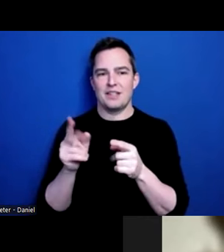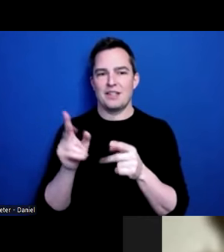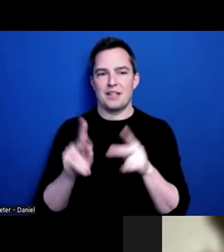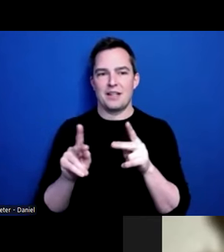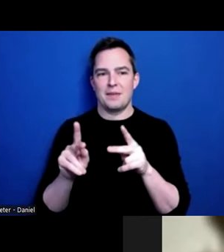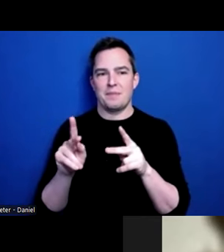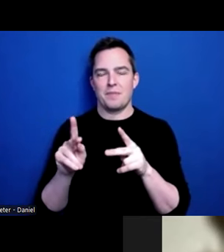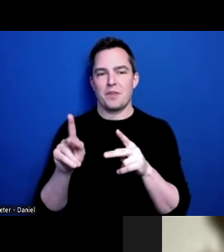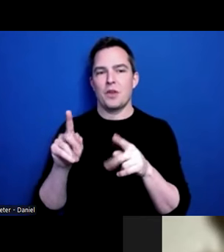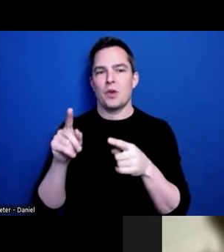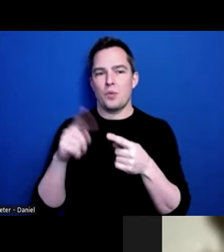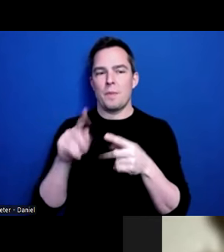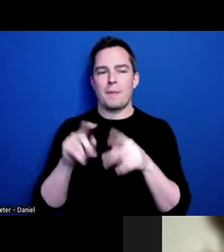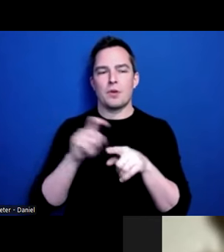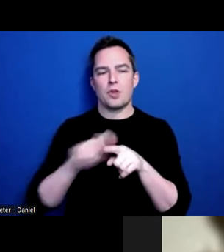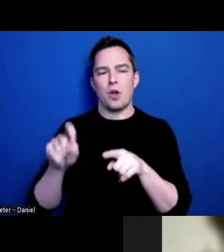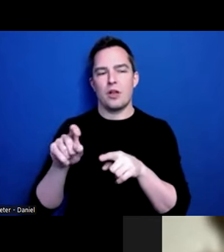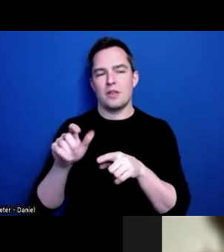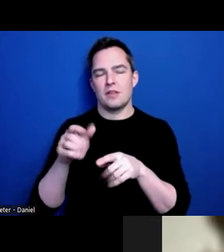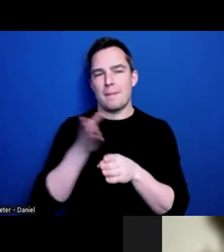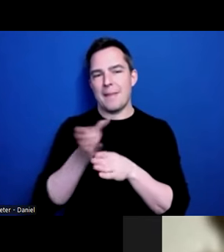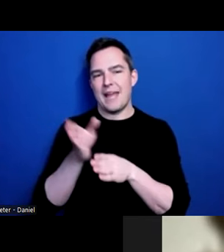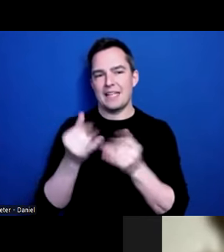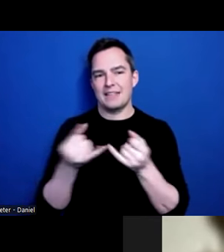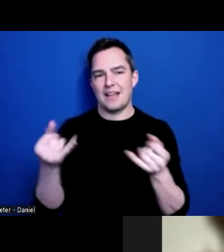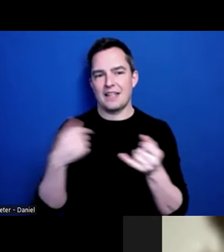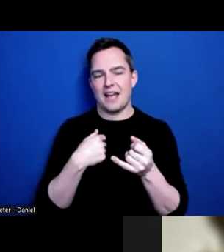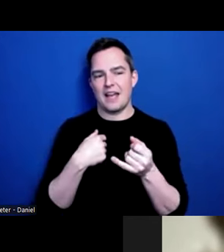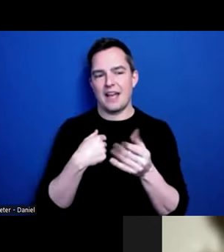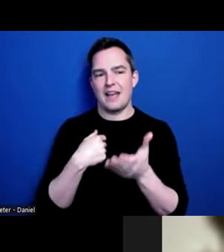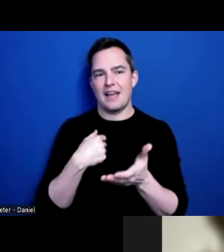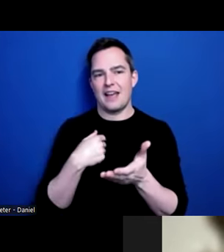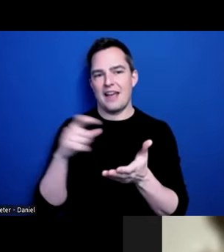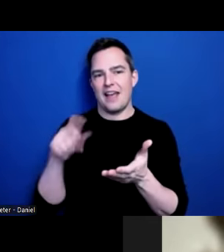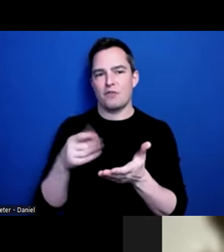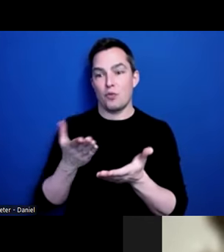mainline is that, “I feel like I have to prove that I’m experiencing these things. I feel like